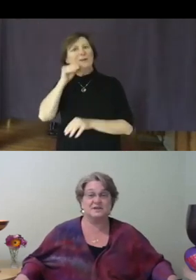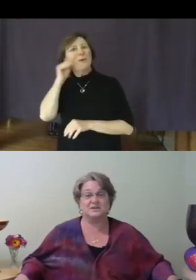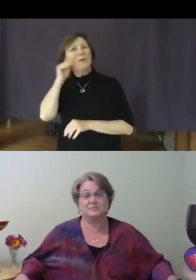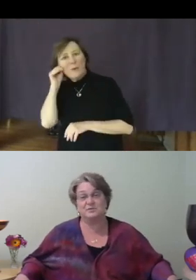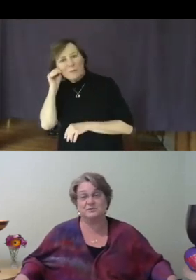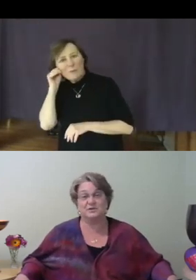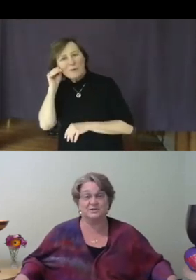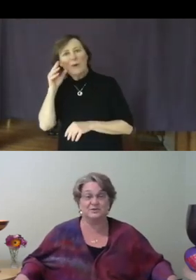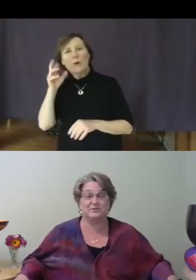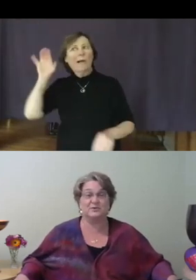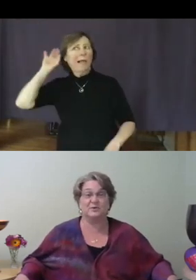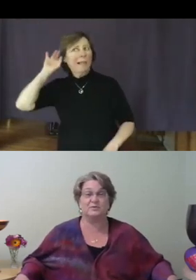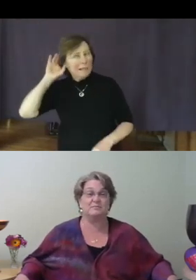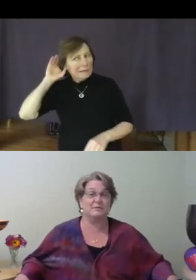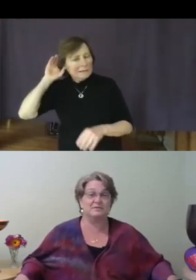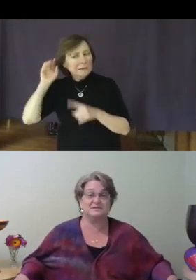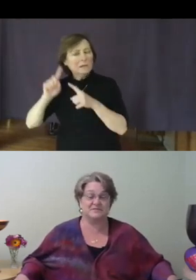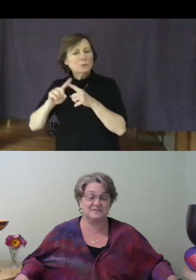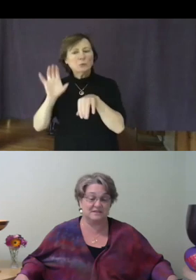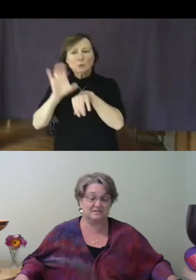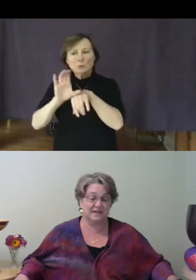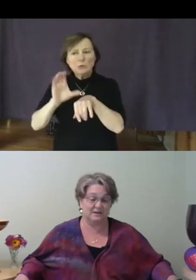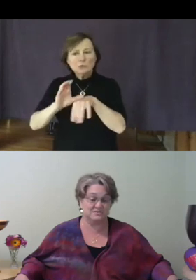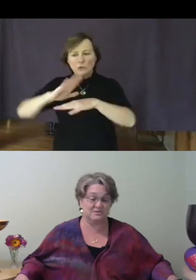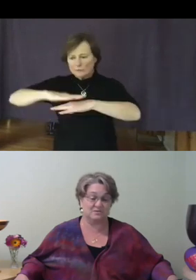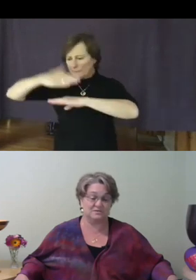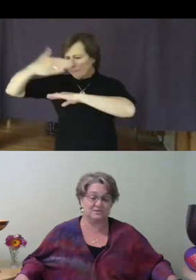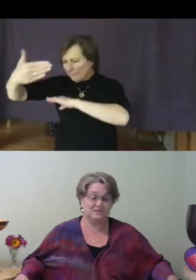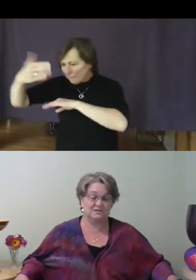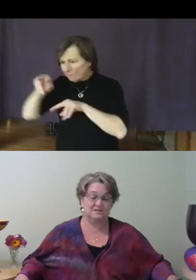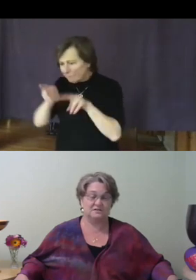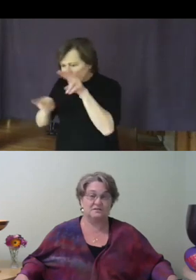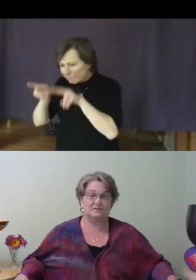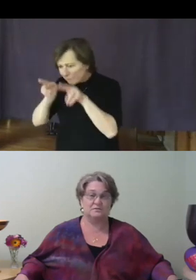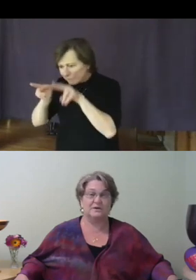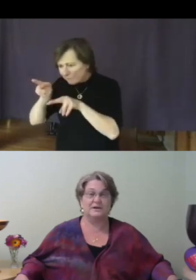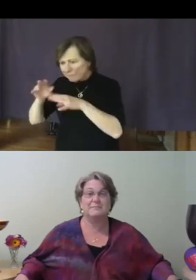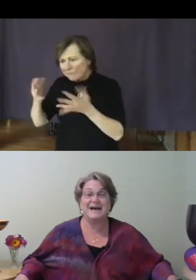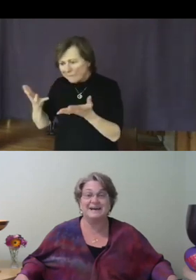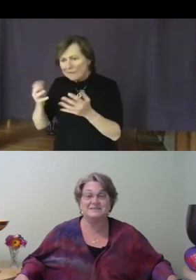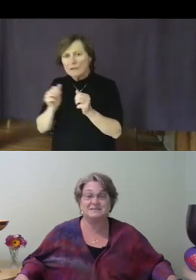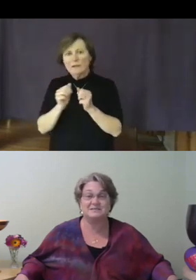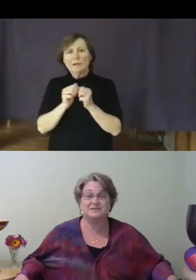a computer alone, or with members of a single household, wearing a mask to go